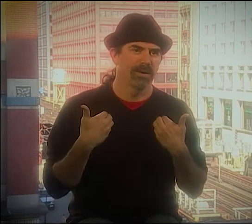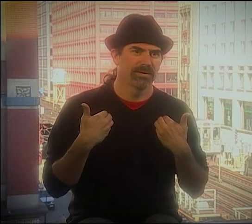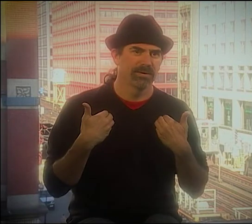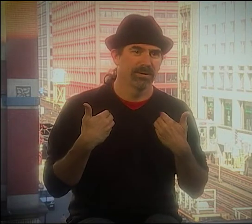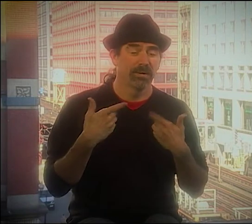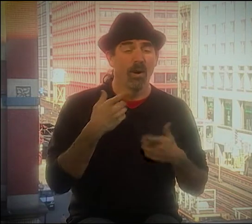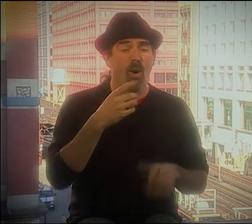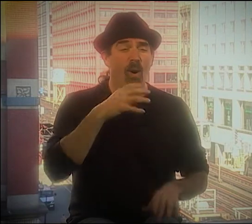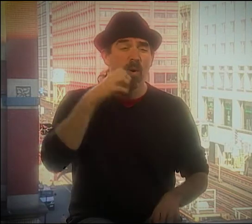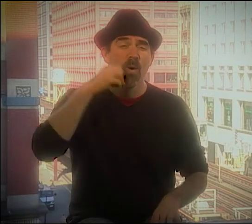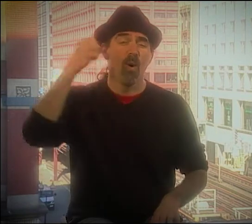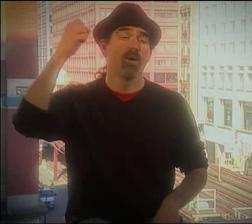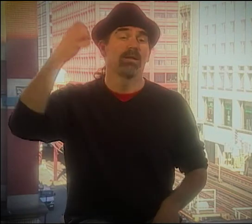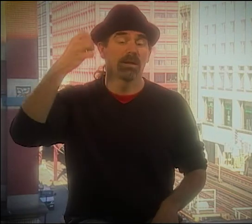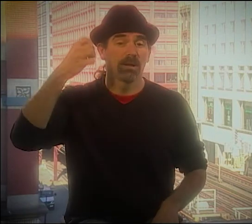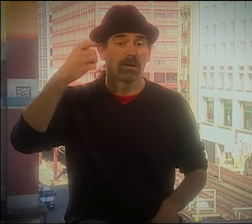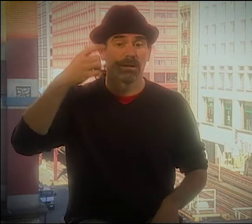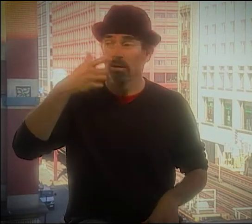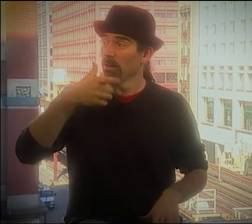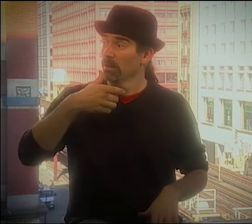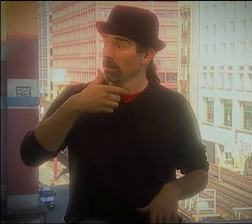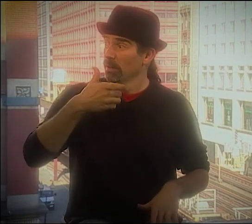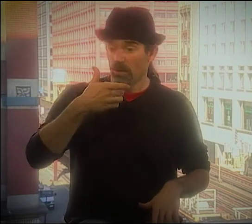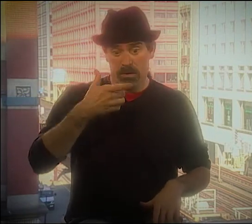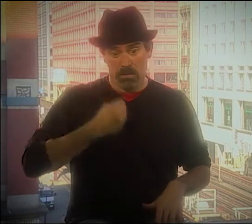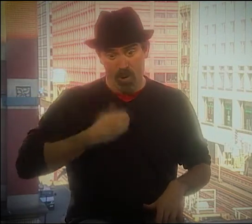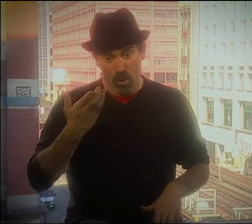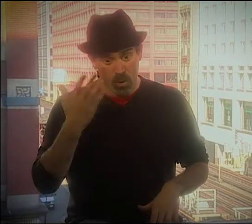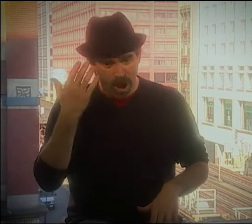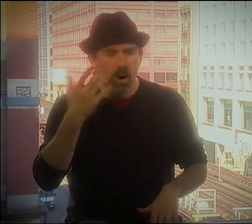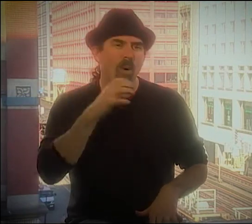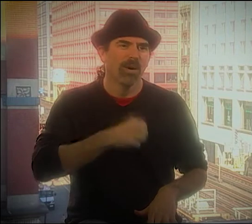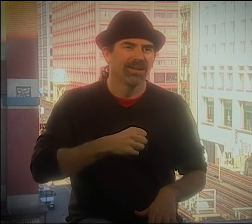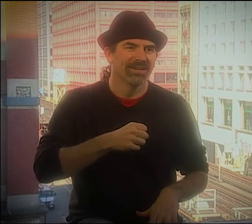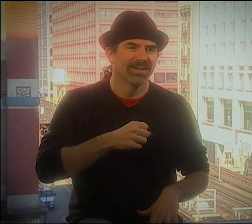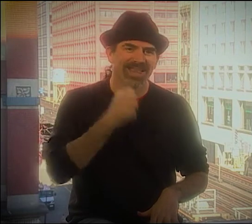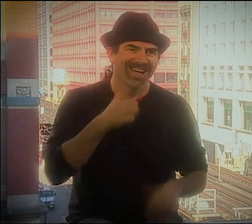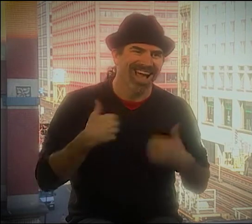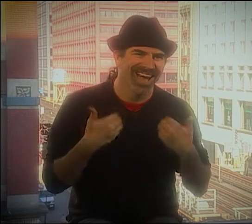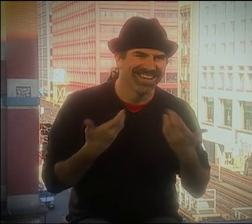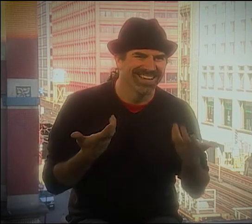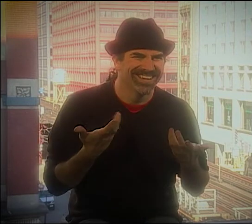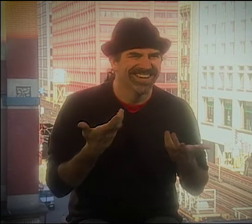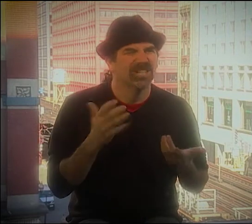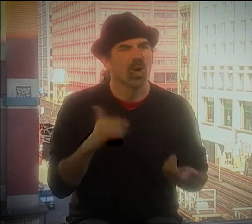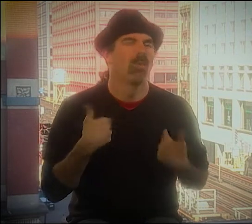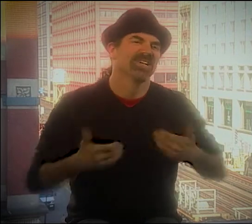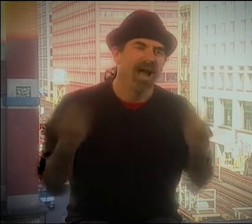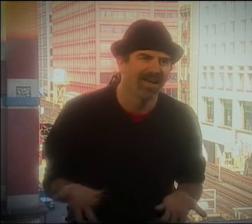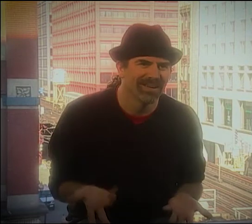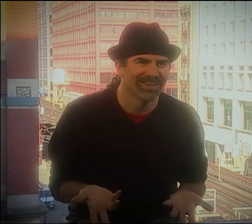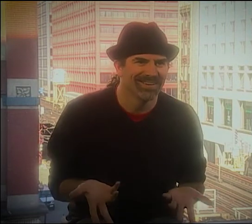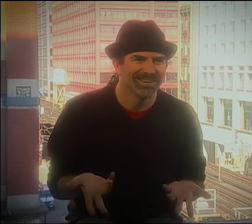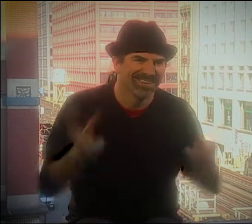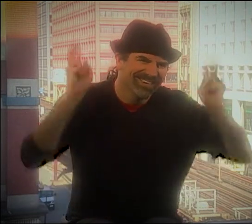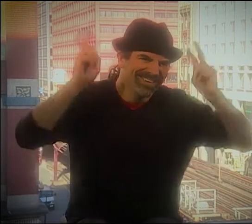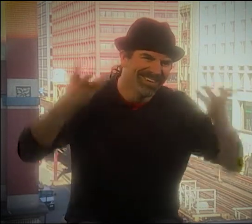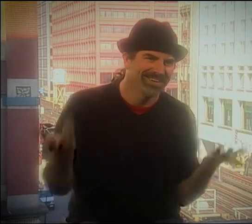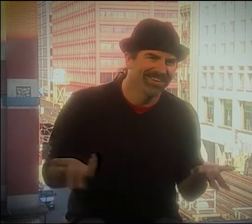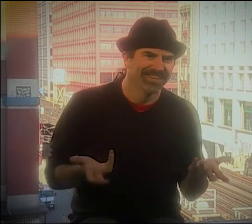YOU KNOW, I WAS YOUNG AND THE POET WAS YOUNG. WITH THE OLDER GUYS, I COULDN'T REALLY RELATE TO, BUT THE YOUNG ONES I COULD.